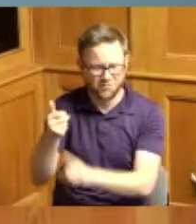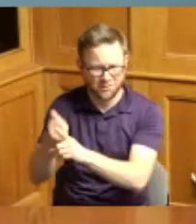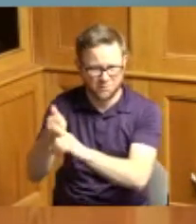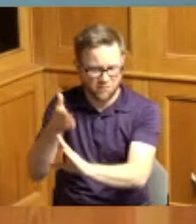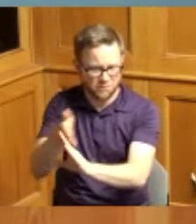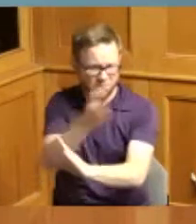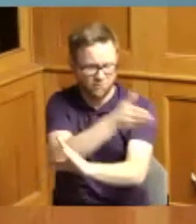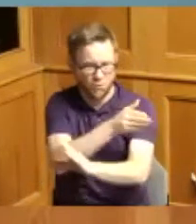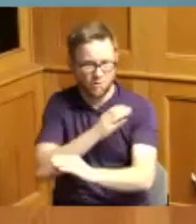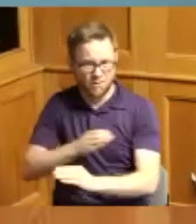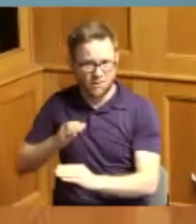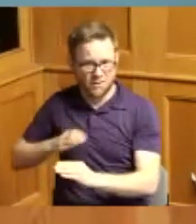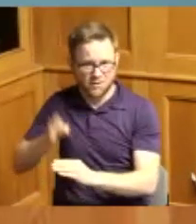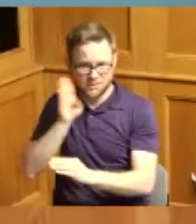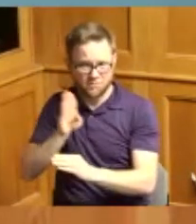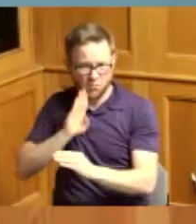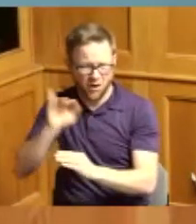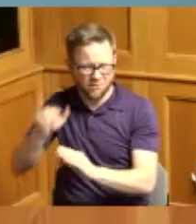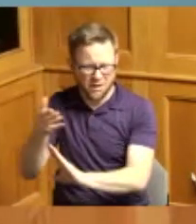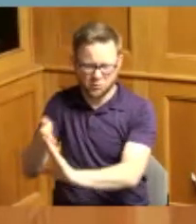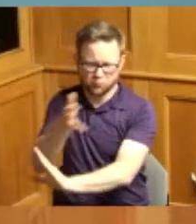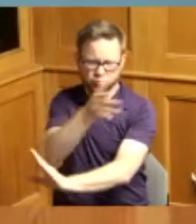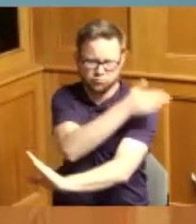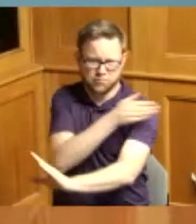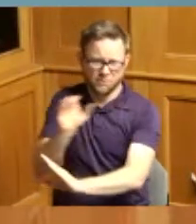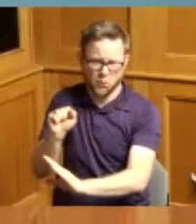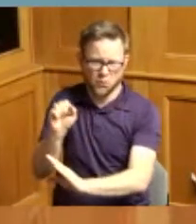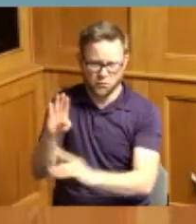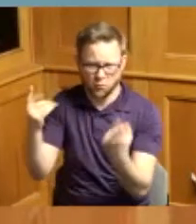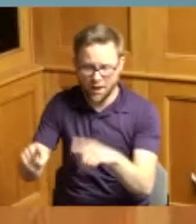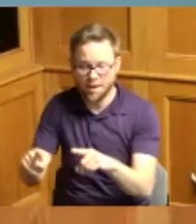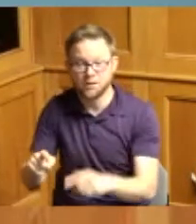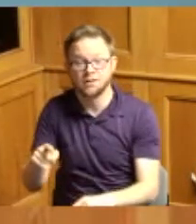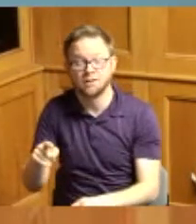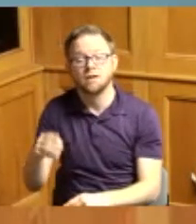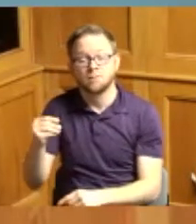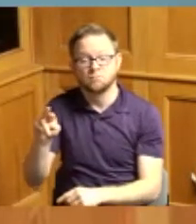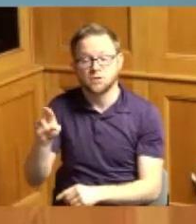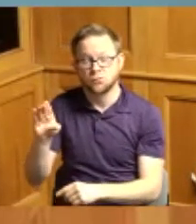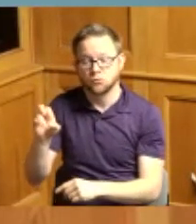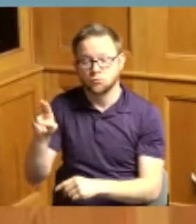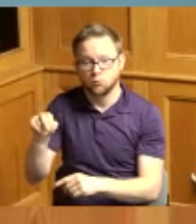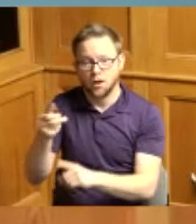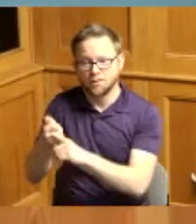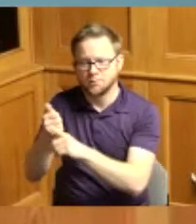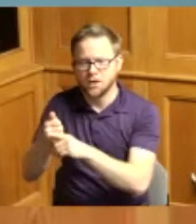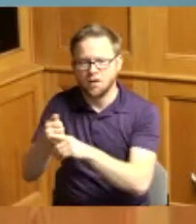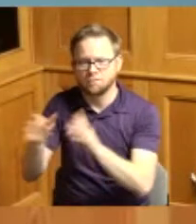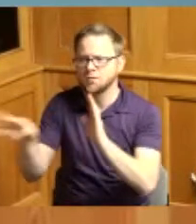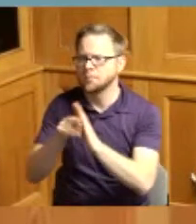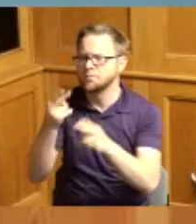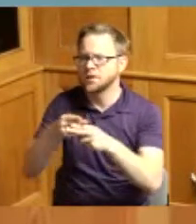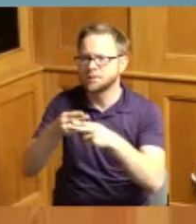pre-Super Bowl era and whereas Mr Brown chose the name Bengals as a link to a local pro team called